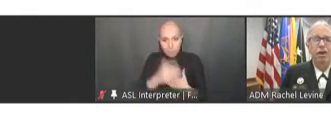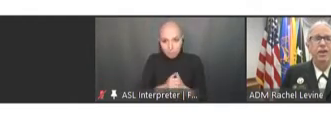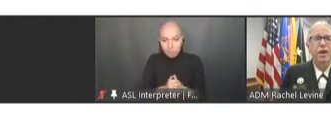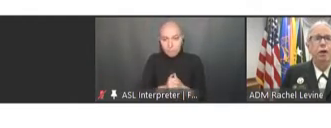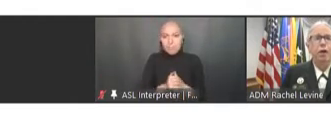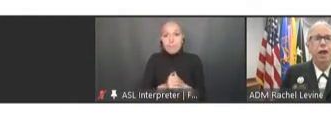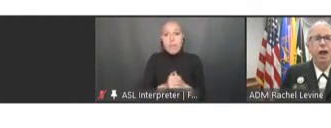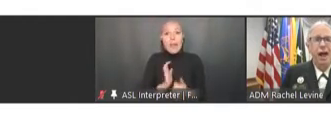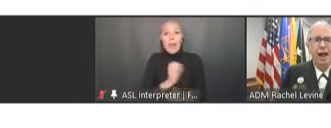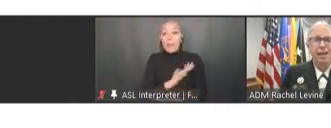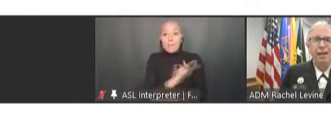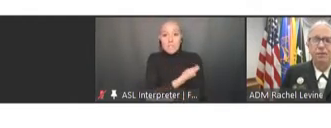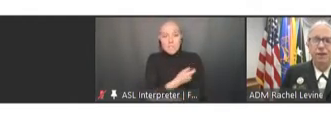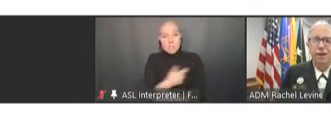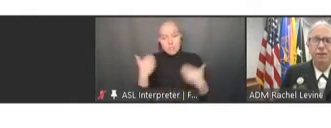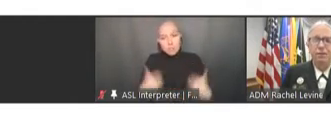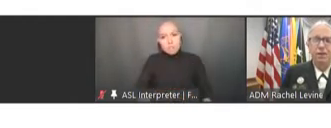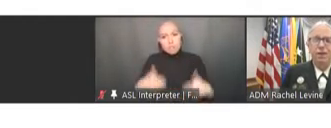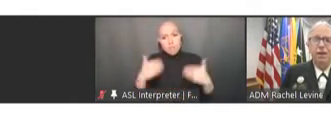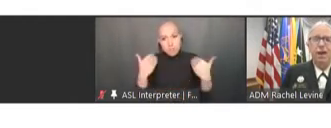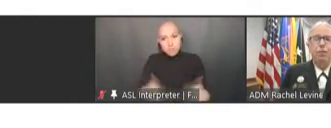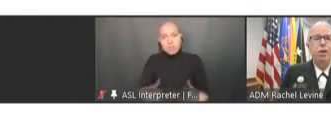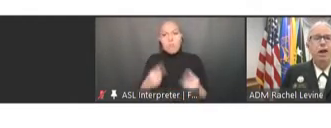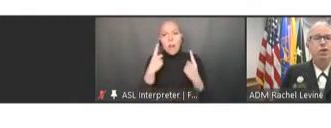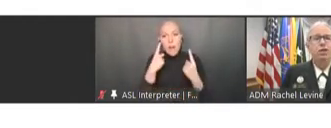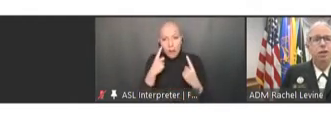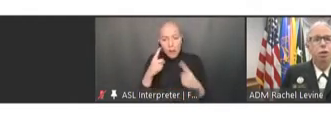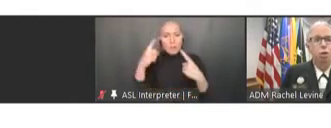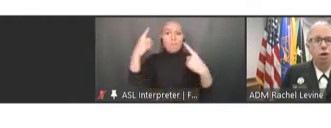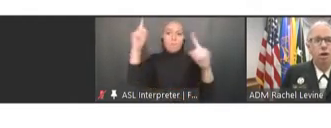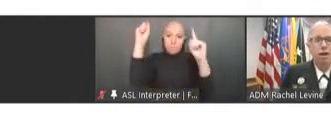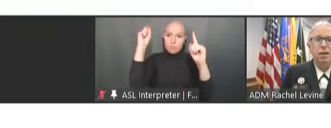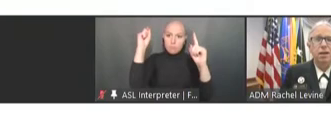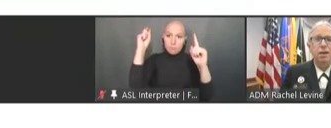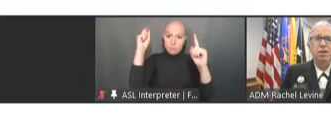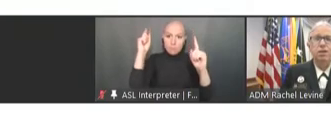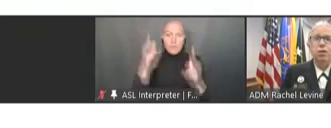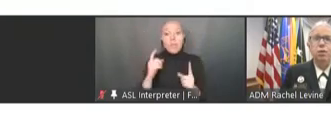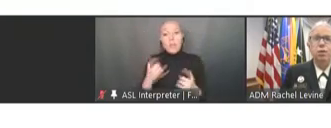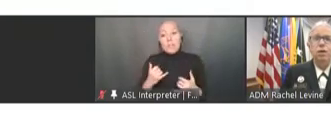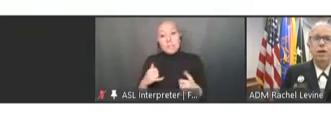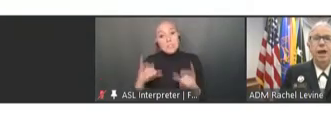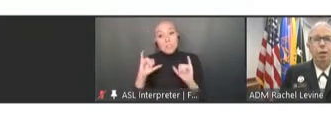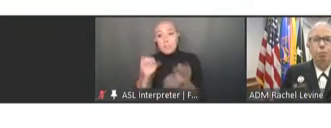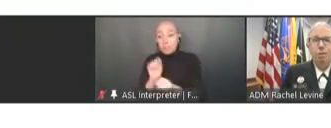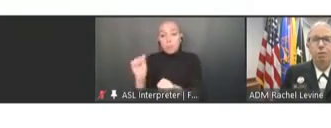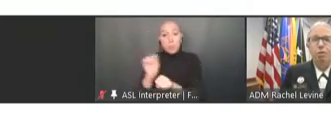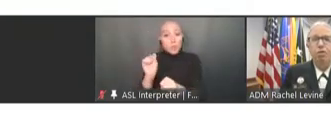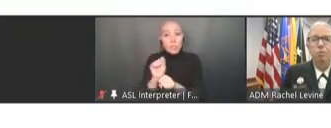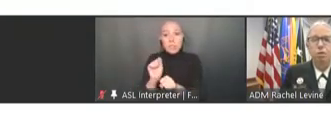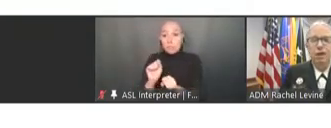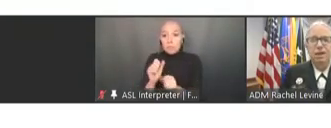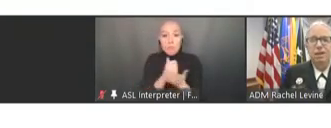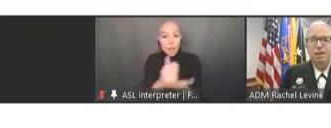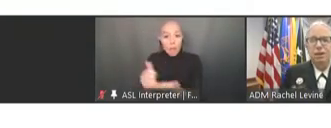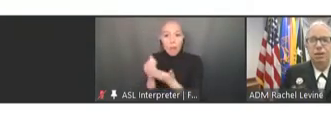and they are highly effective. And we are still working to help people to complete the series